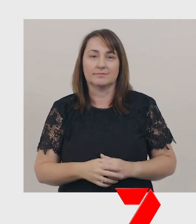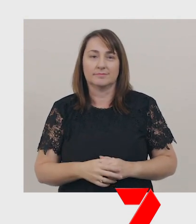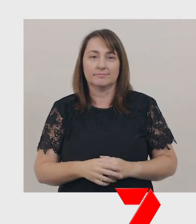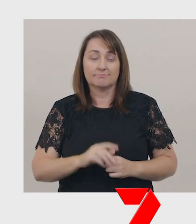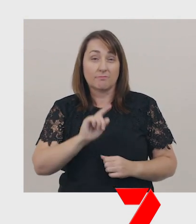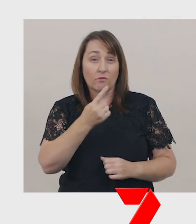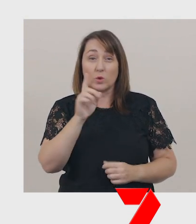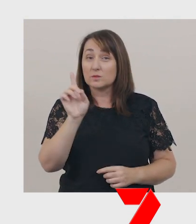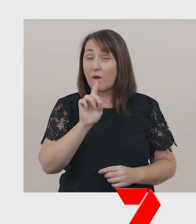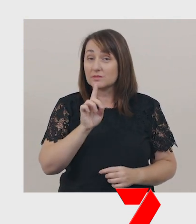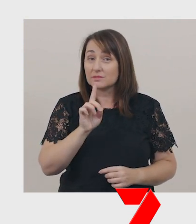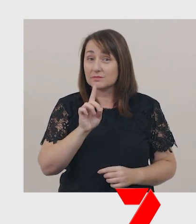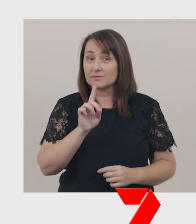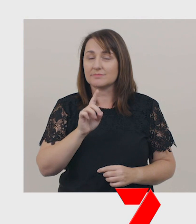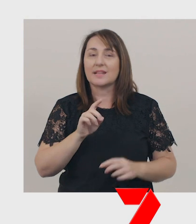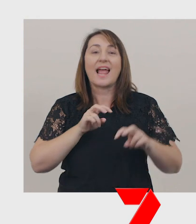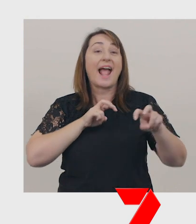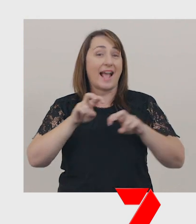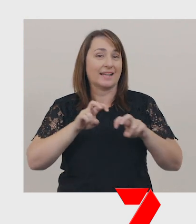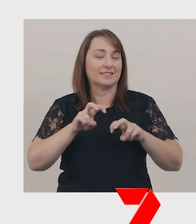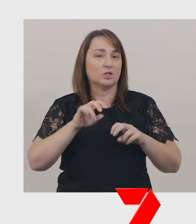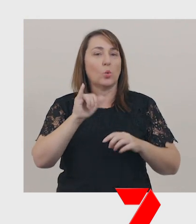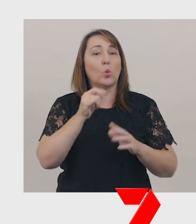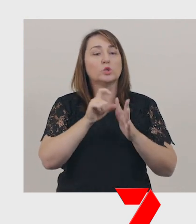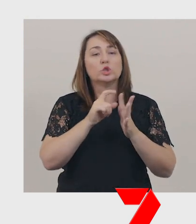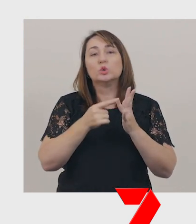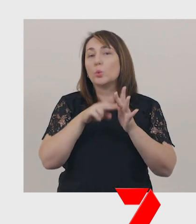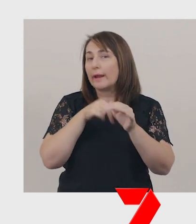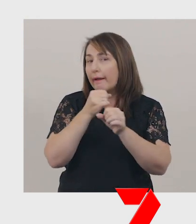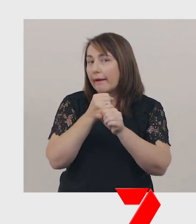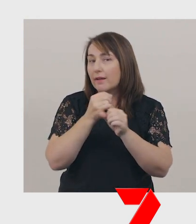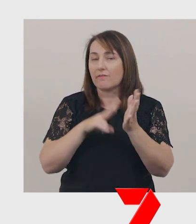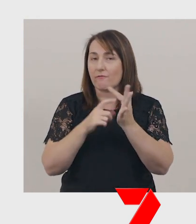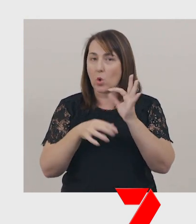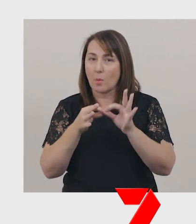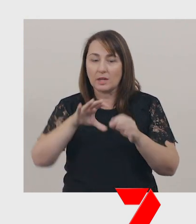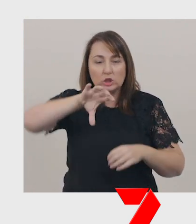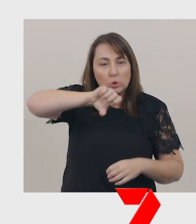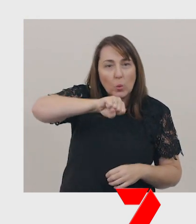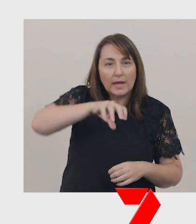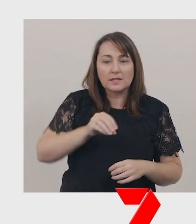They all start with an action or doing verb, like ‘squeeze’, ‘put’ and ‘place’.